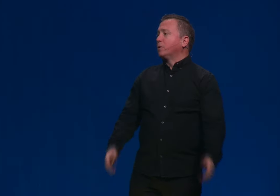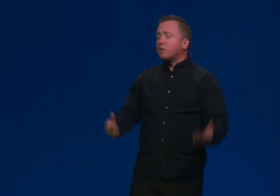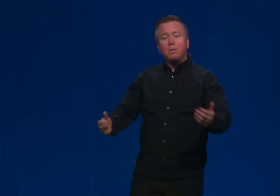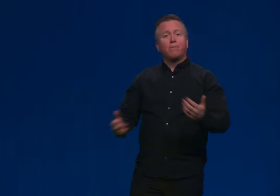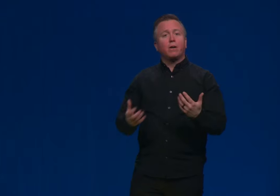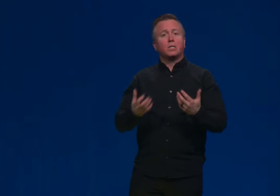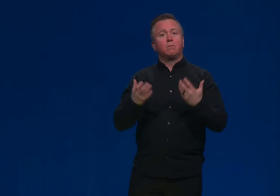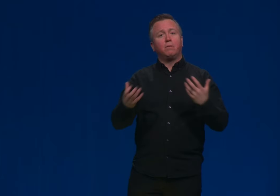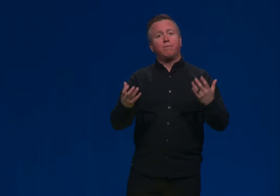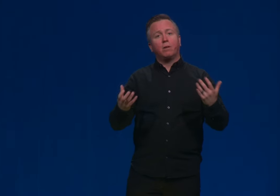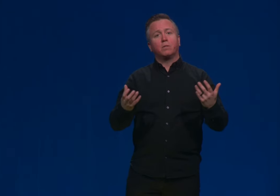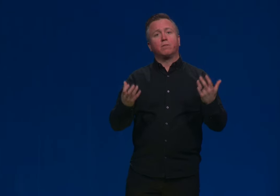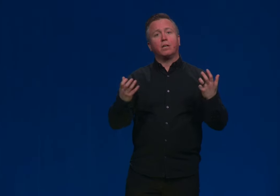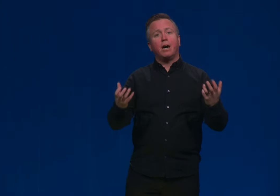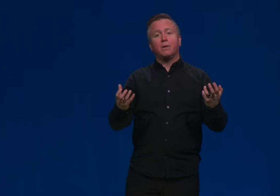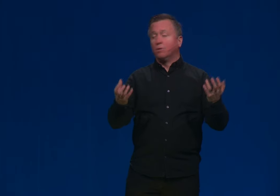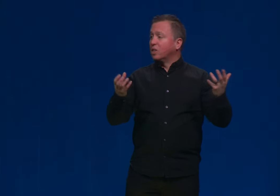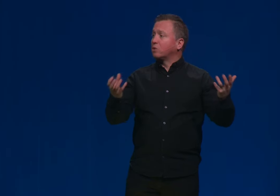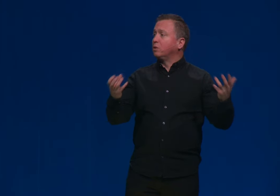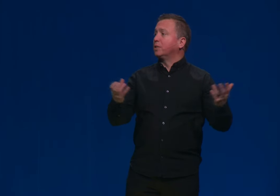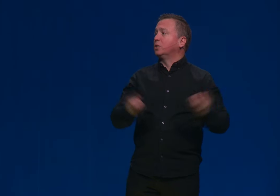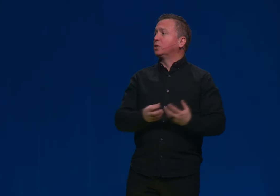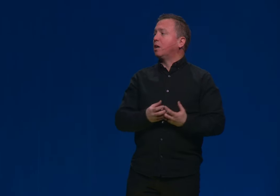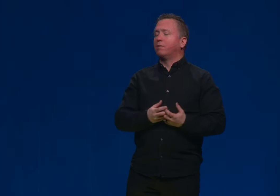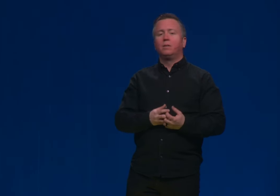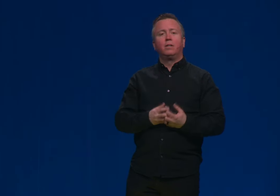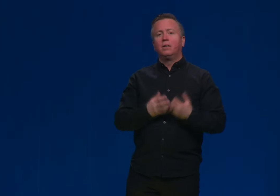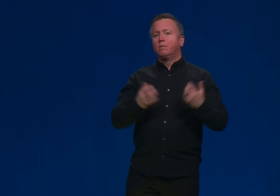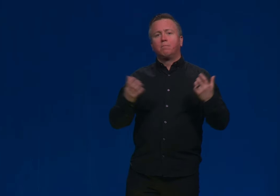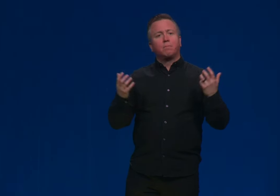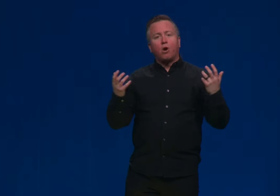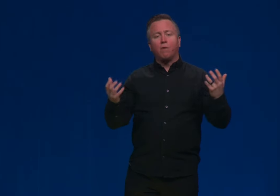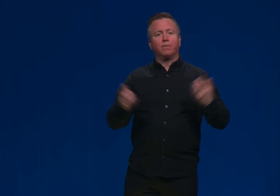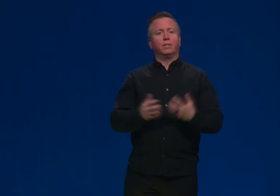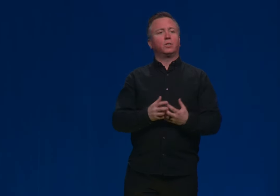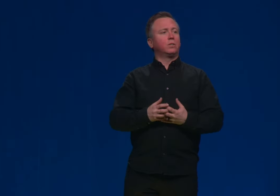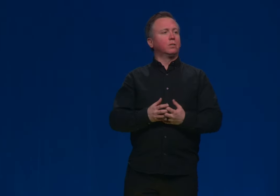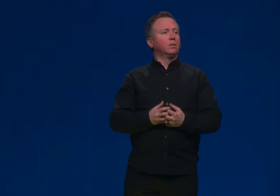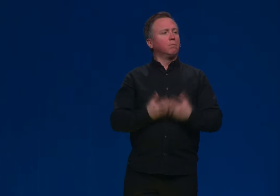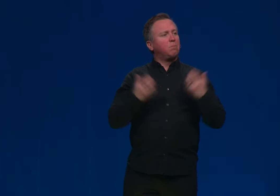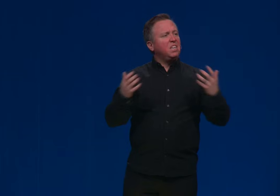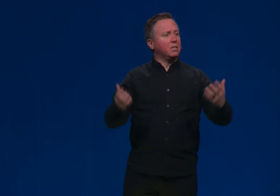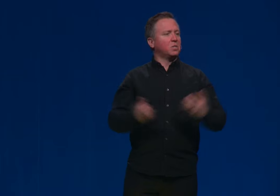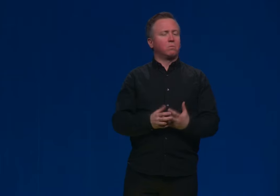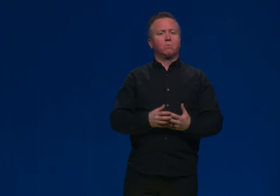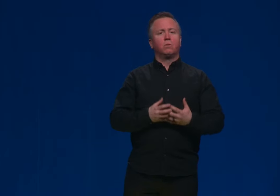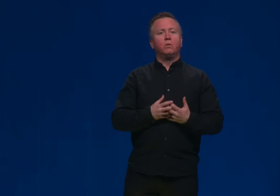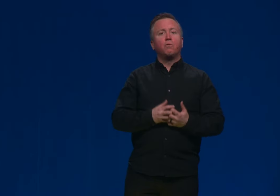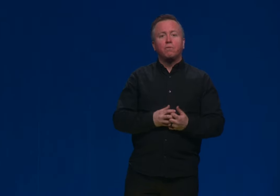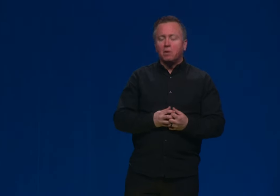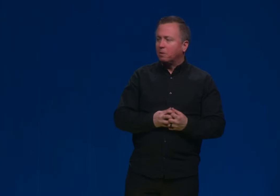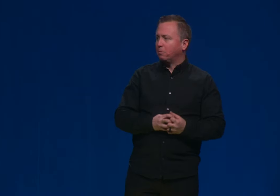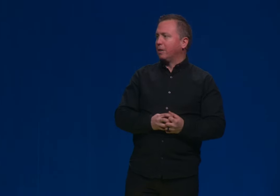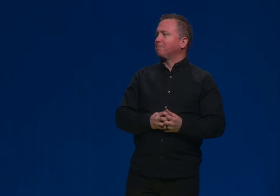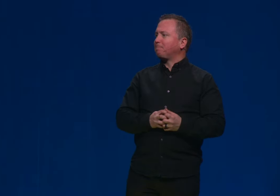What does this mean for us to be followers of a God who just once says is sovereign confidence, peace, no fear, right.